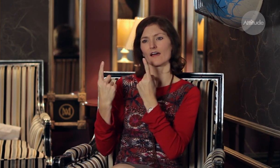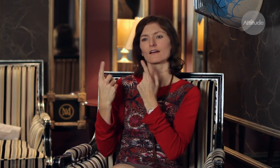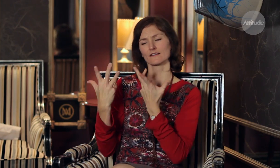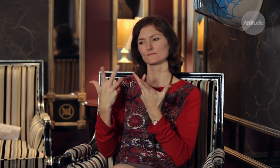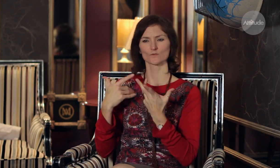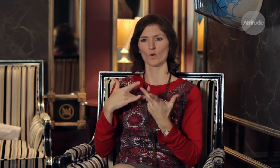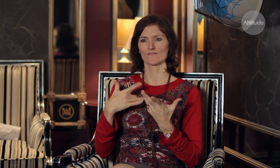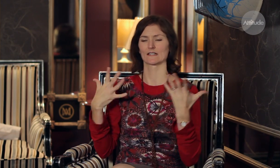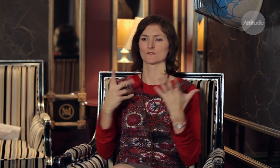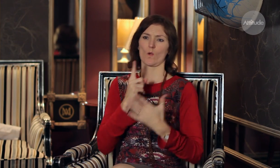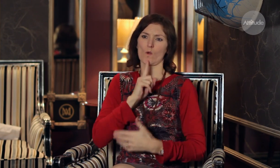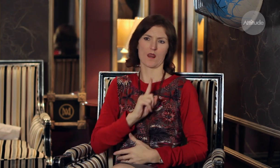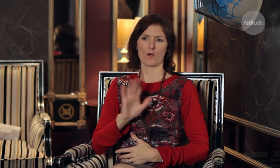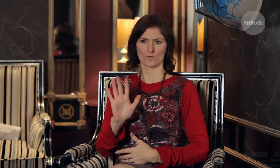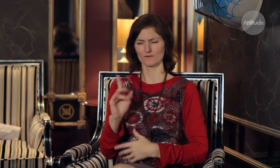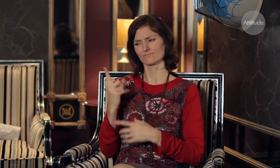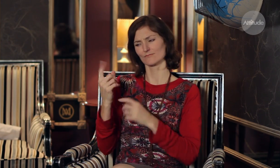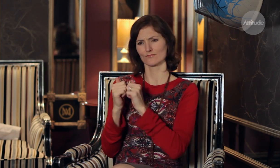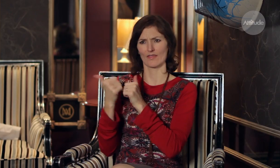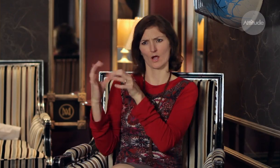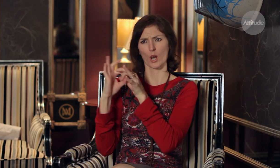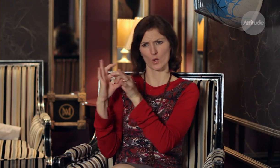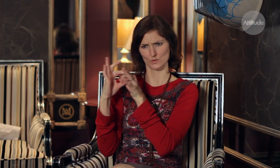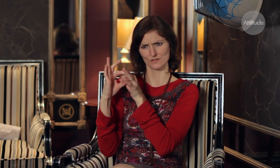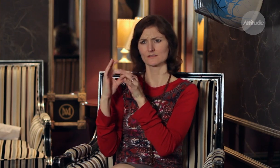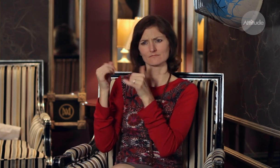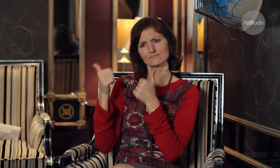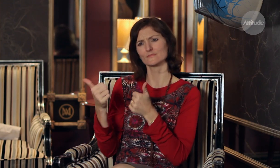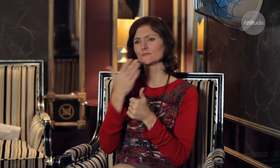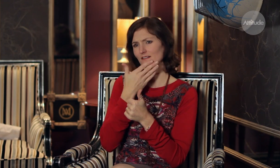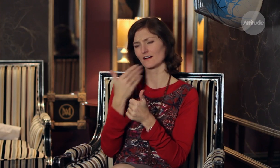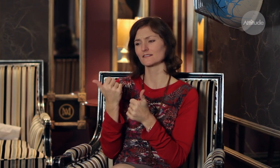We were bouncing ideas off each other and we didn’t feel alone so that was great,